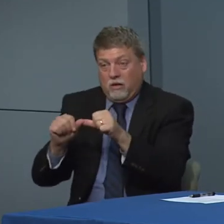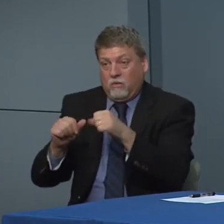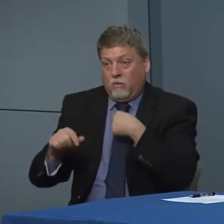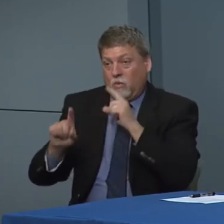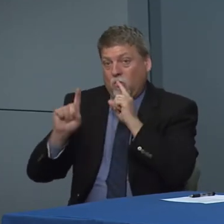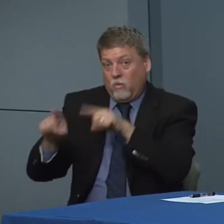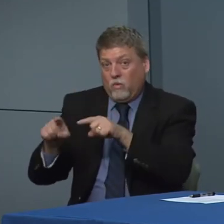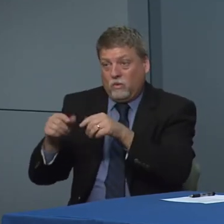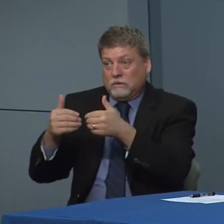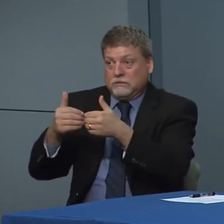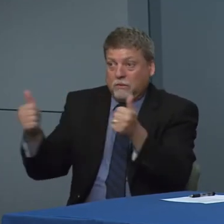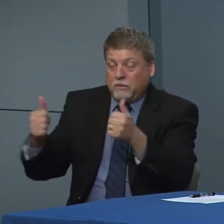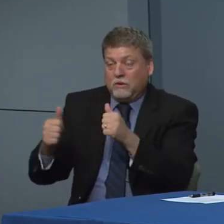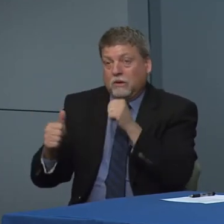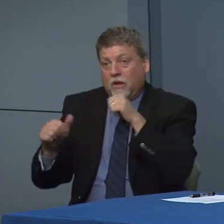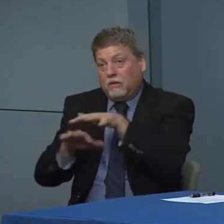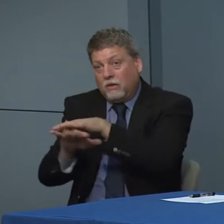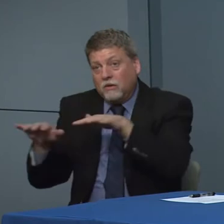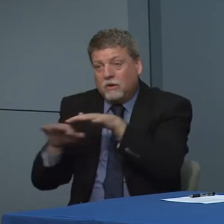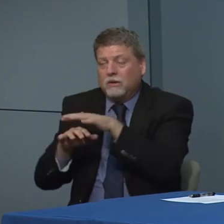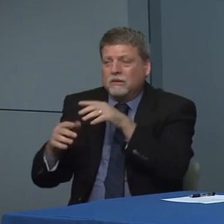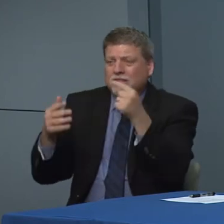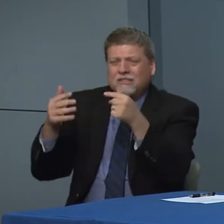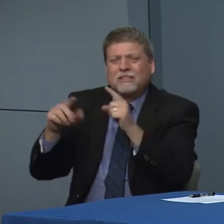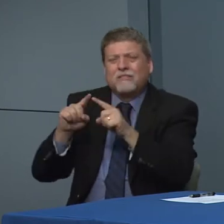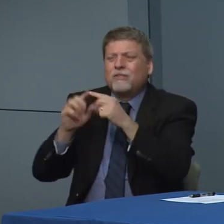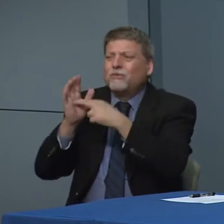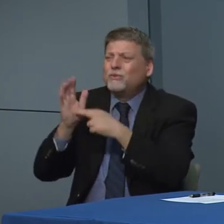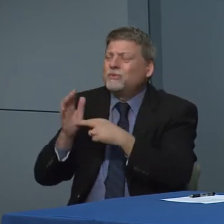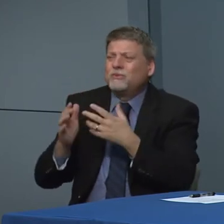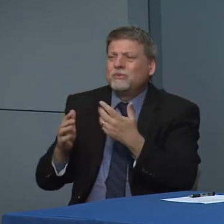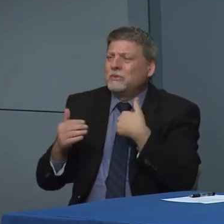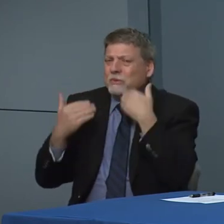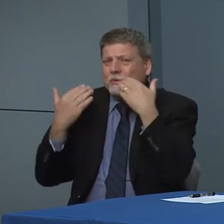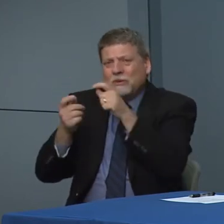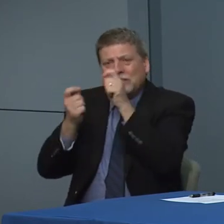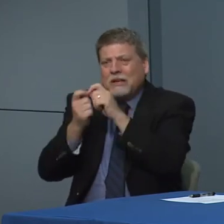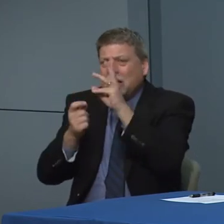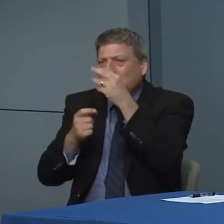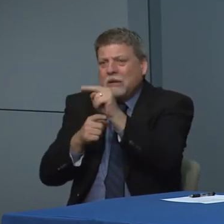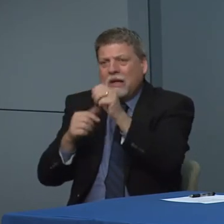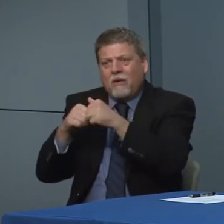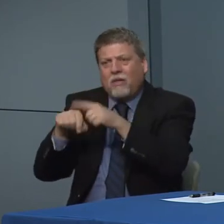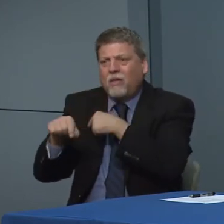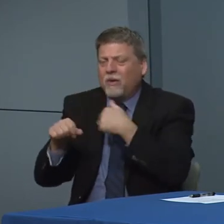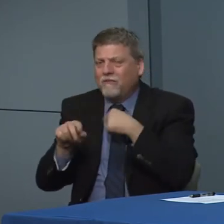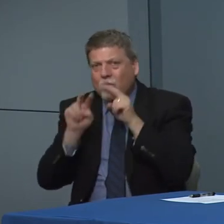be we'd be in this process we will just need to continue to watch the numbers see the evolving science in this is why